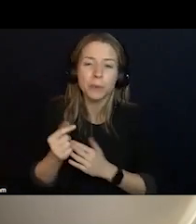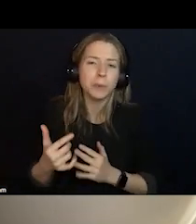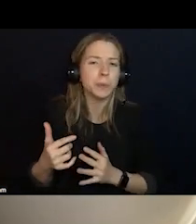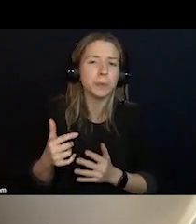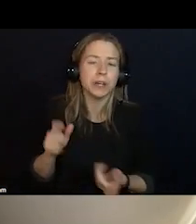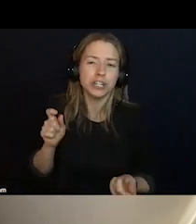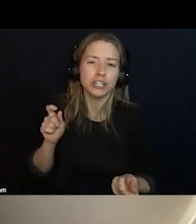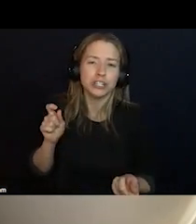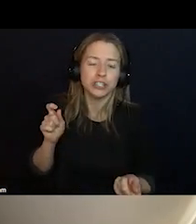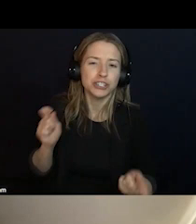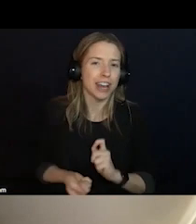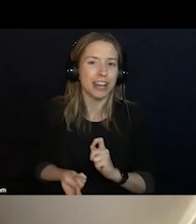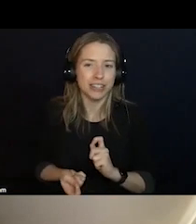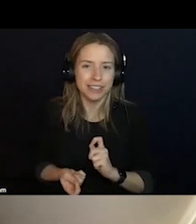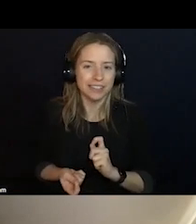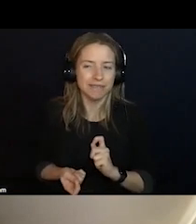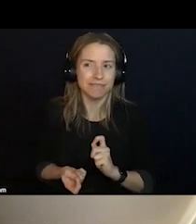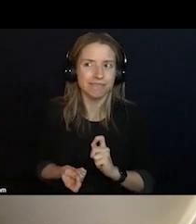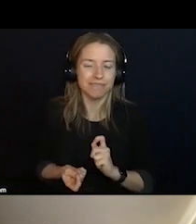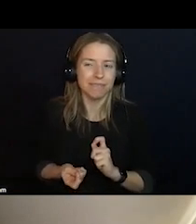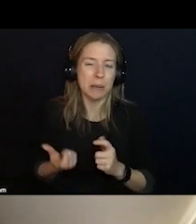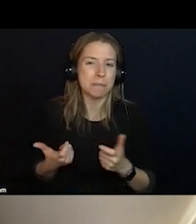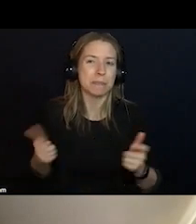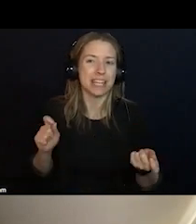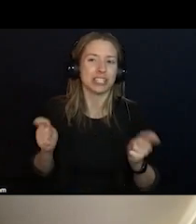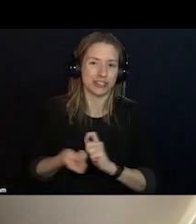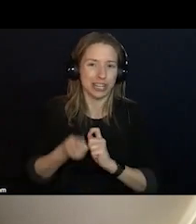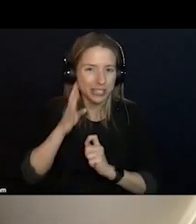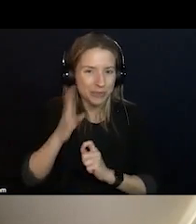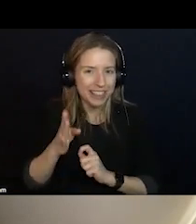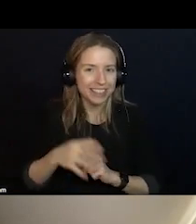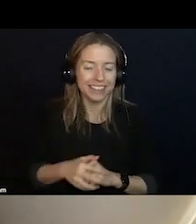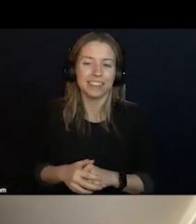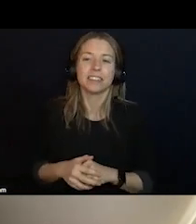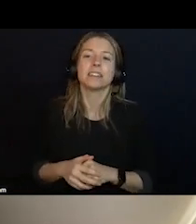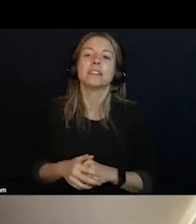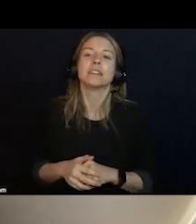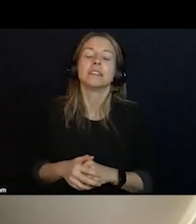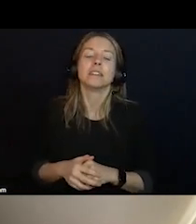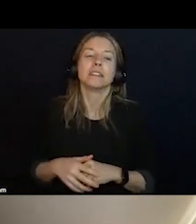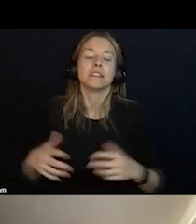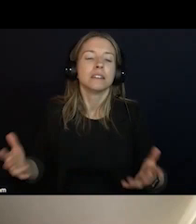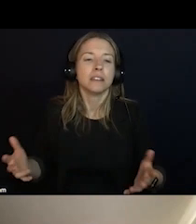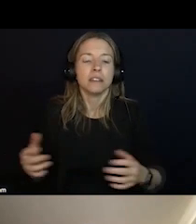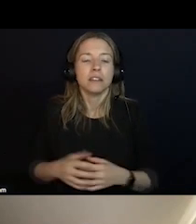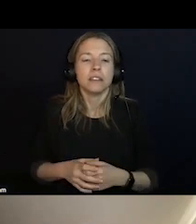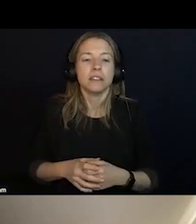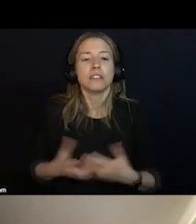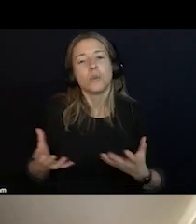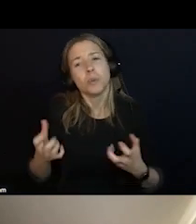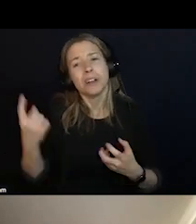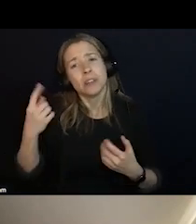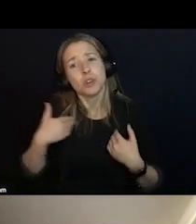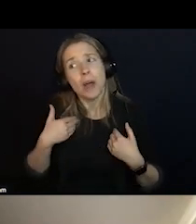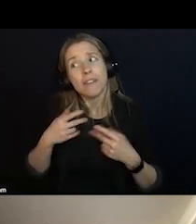I WANT TO ADD TO THE LIST BESIDES A PLACE TO GO OR CALL IS SOMEONE THAT SAYS I